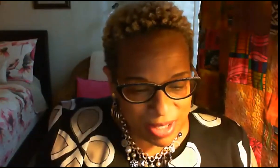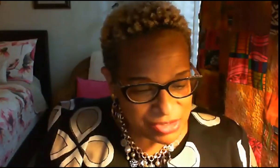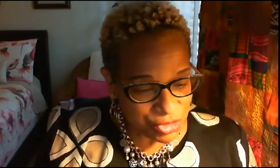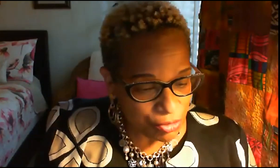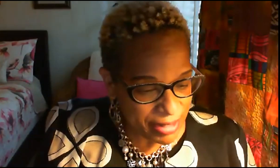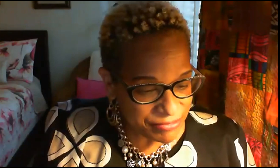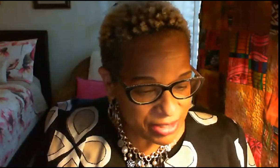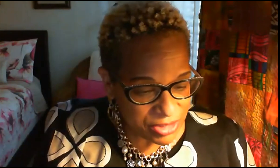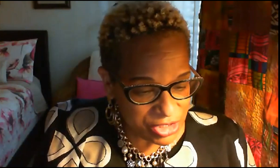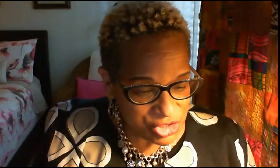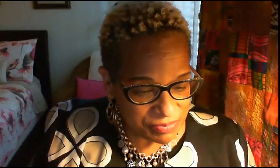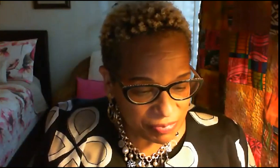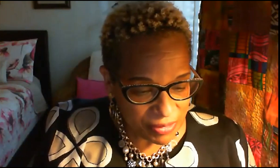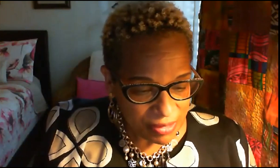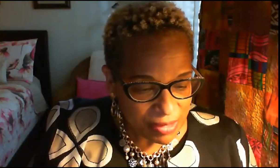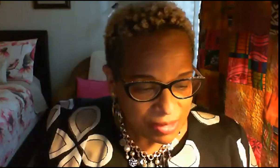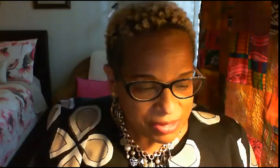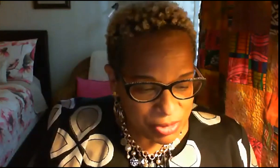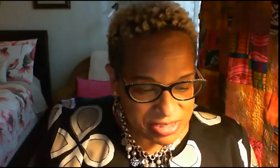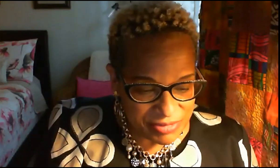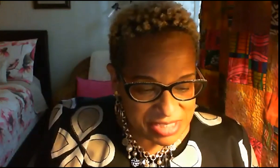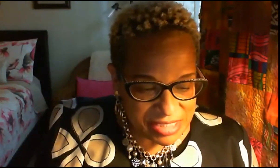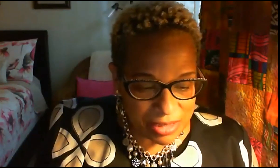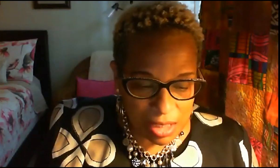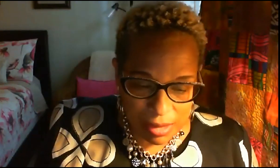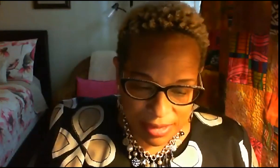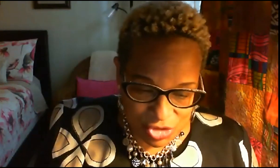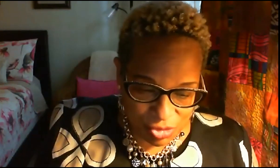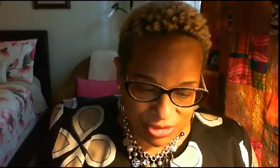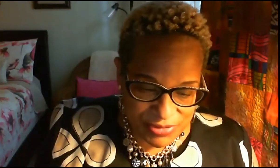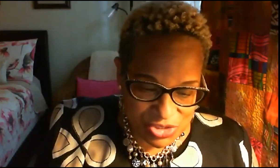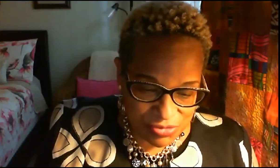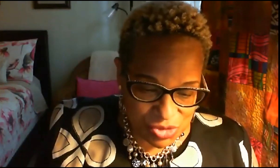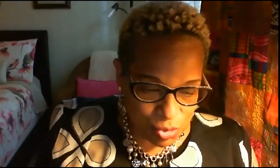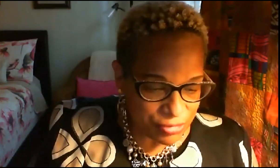oscar grant foundation 2017 extraordinary service award from